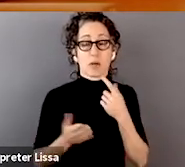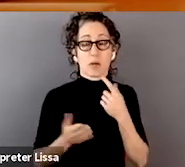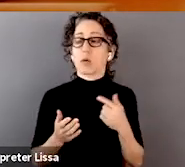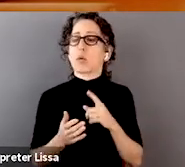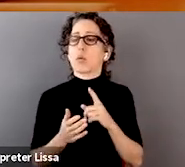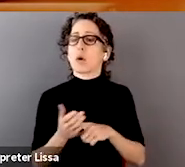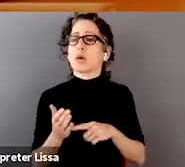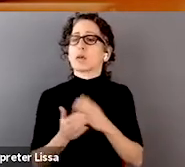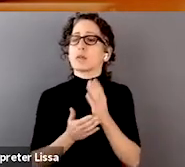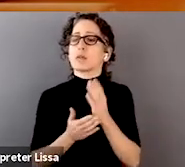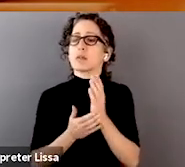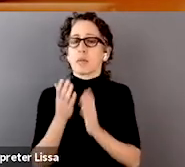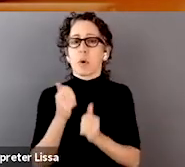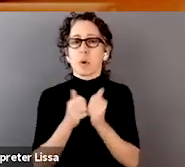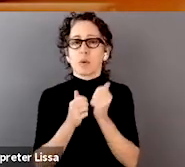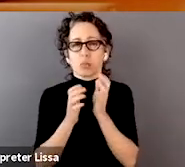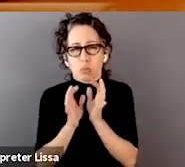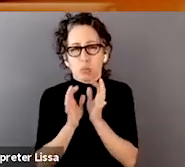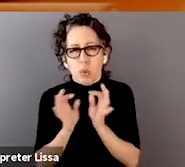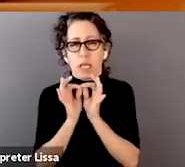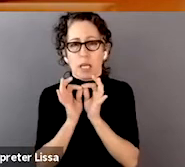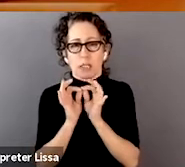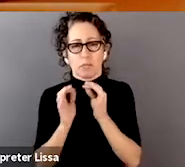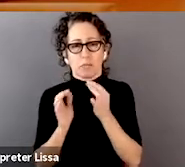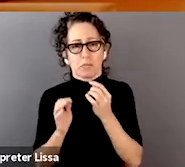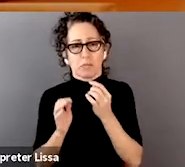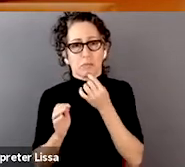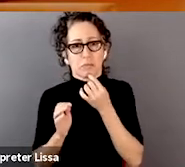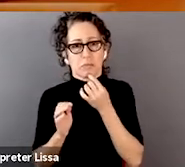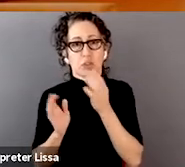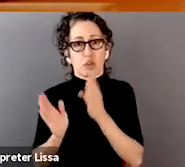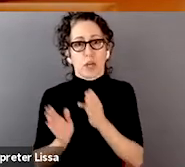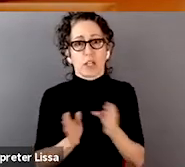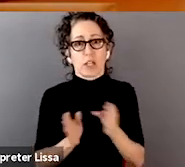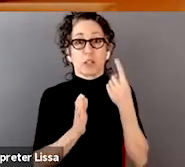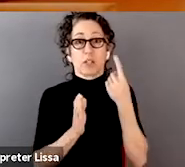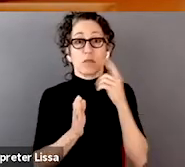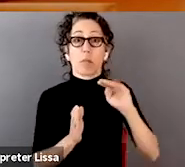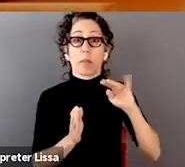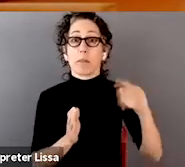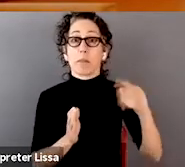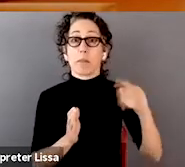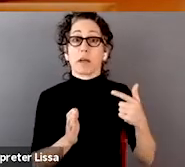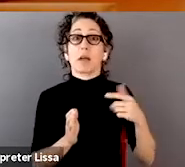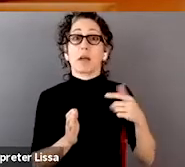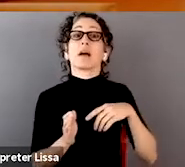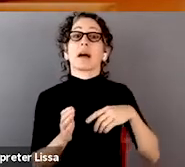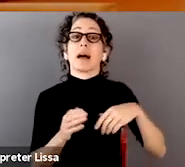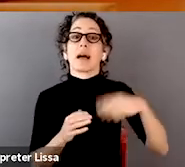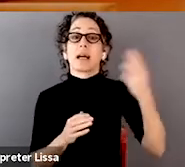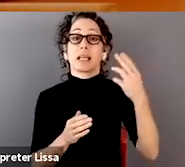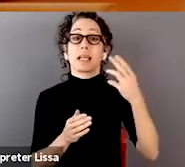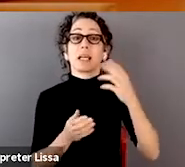and promising strategies for mapping highly quantitative data, such as genetic data biometrics